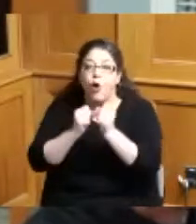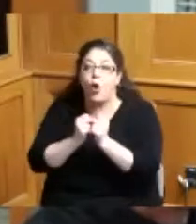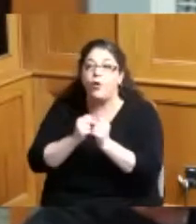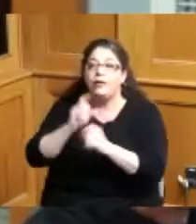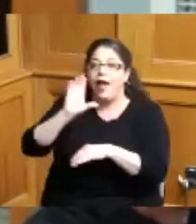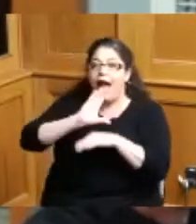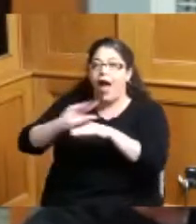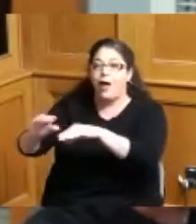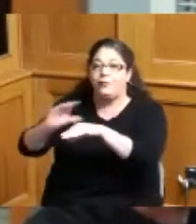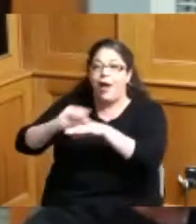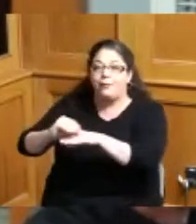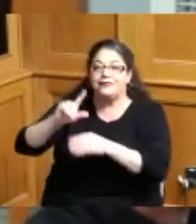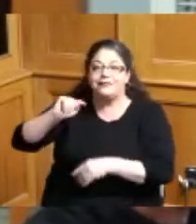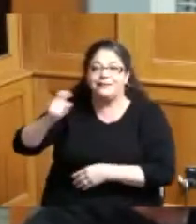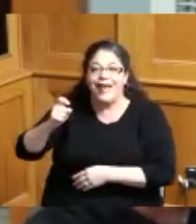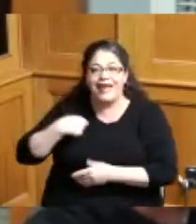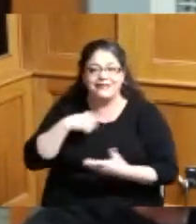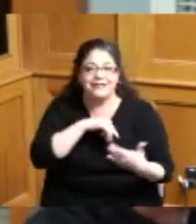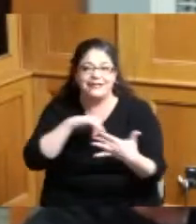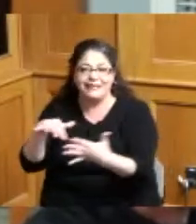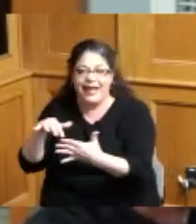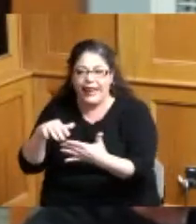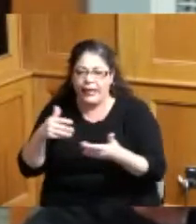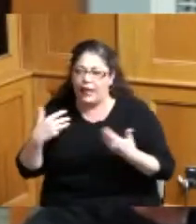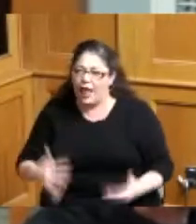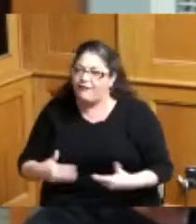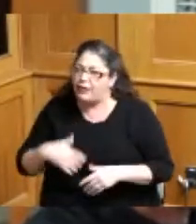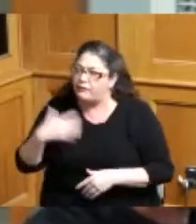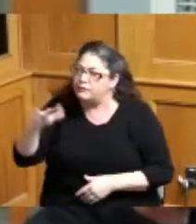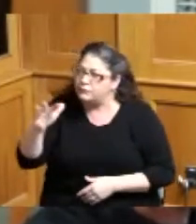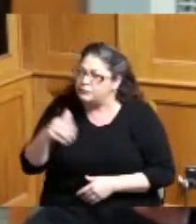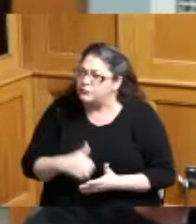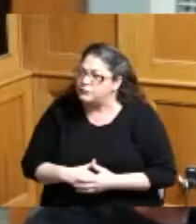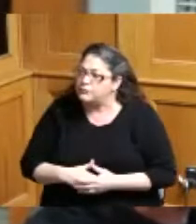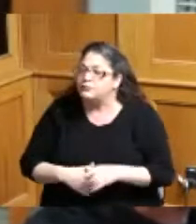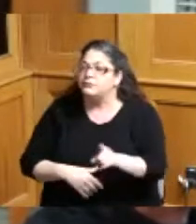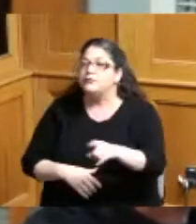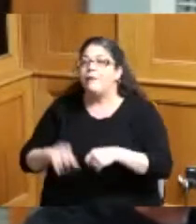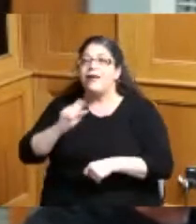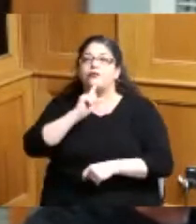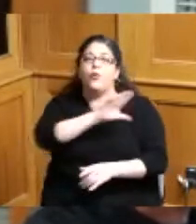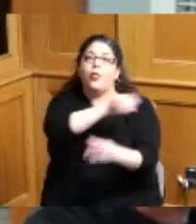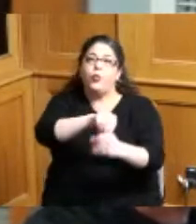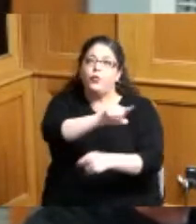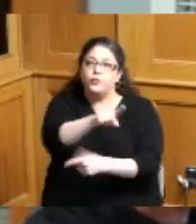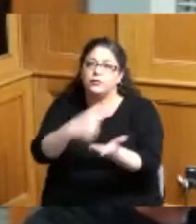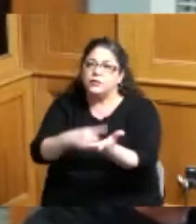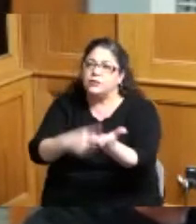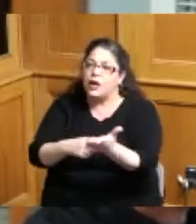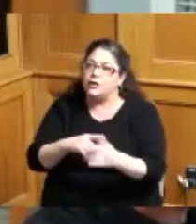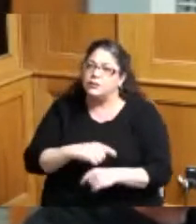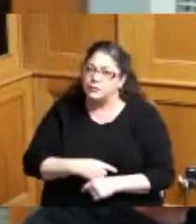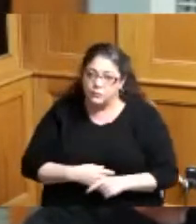about all that stuff I don't study real heavy but make sure they include y'all to this y'all street